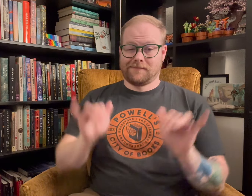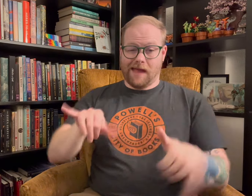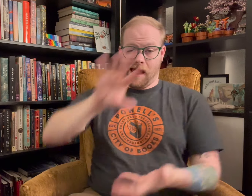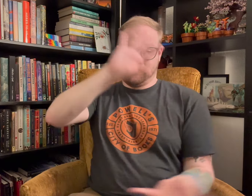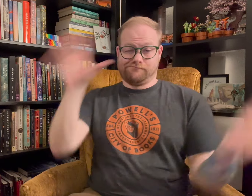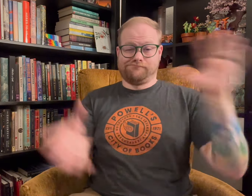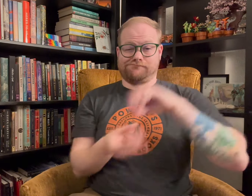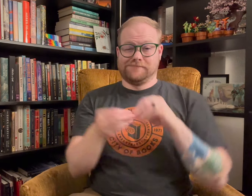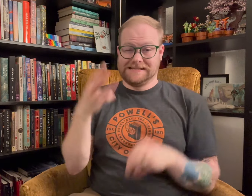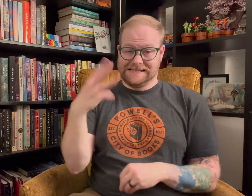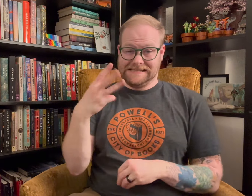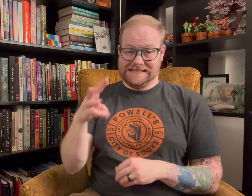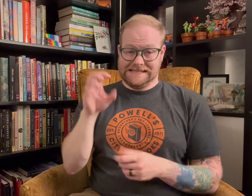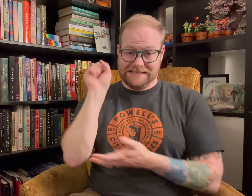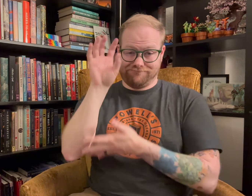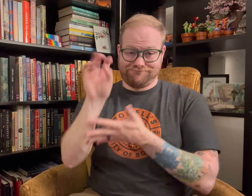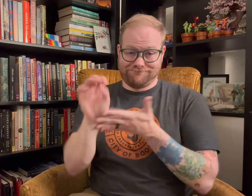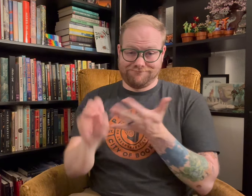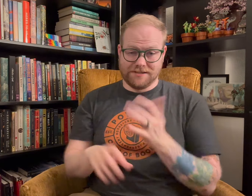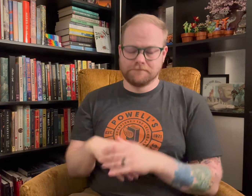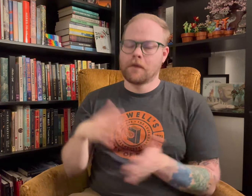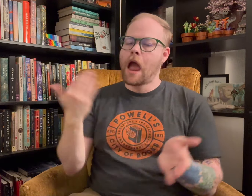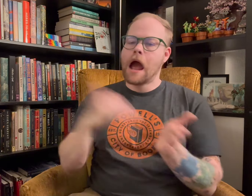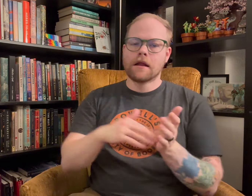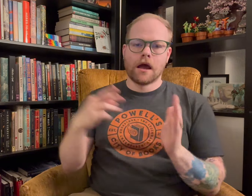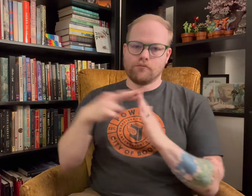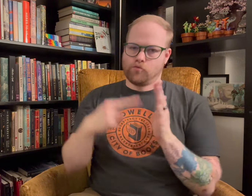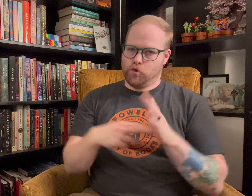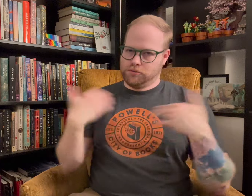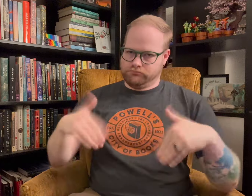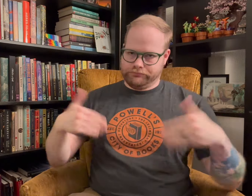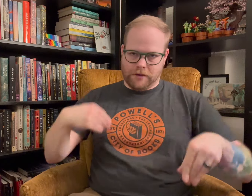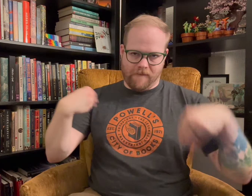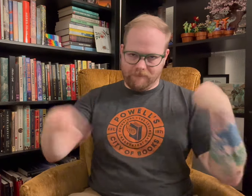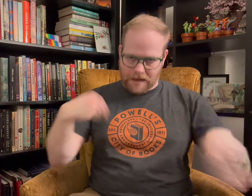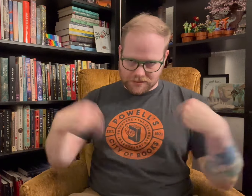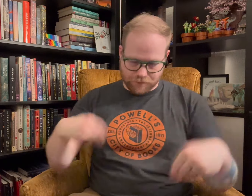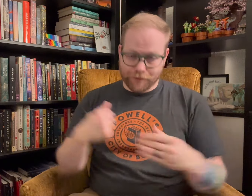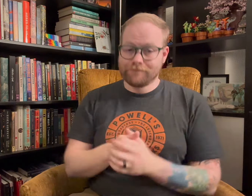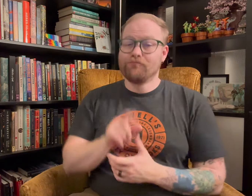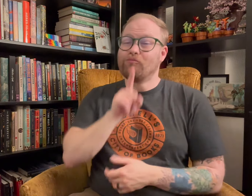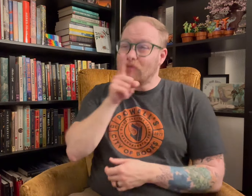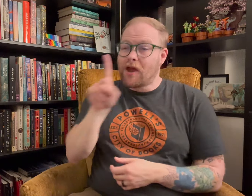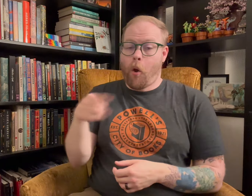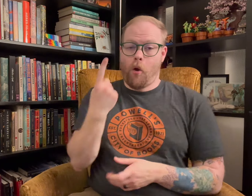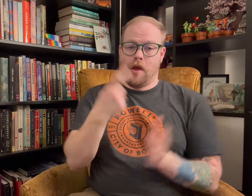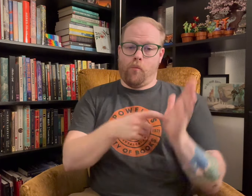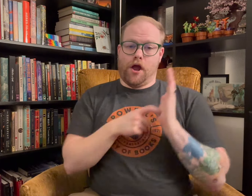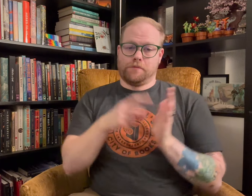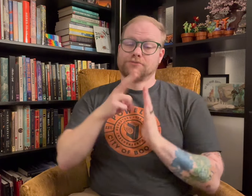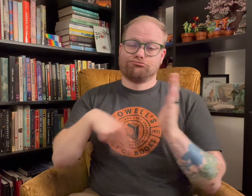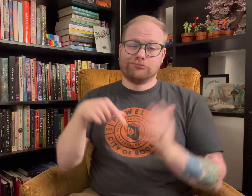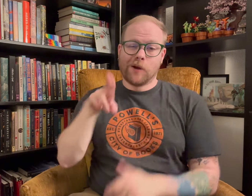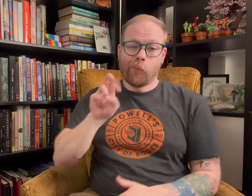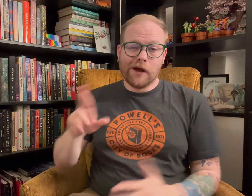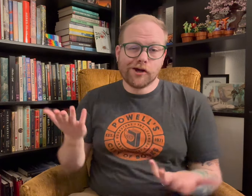That’s all of the 16 prompts. Again, the rules for this are very flexible. Really, the only requirement is to read queer.